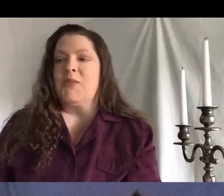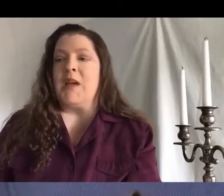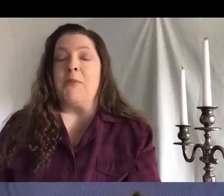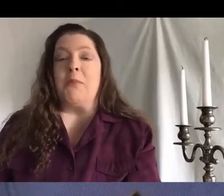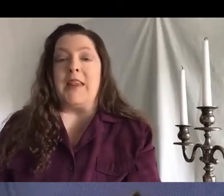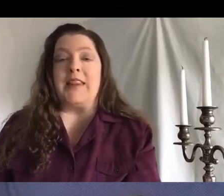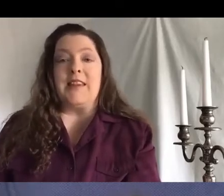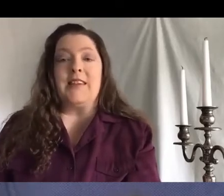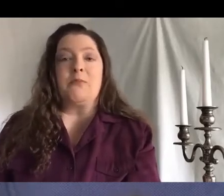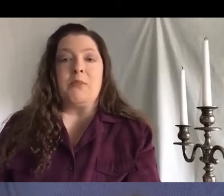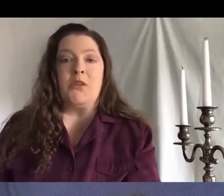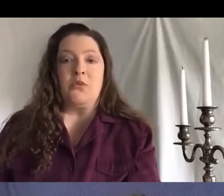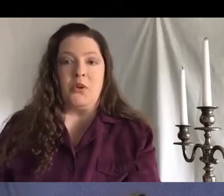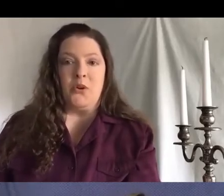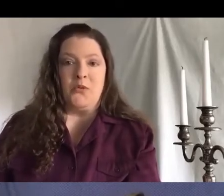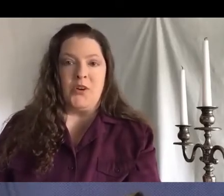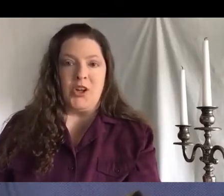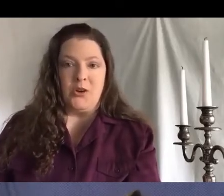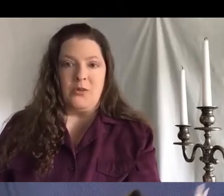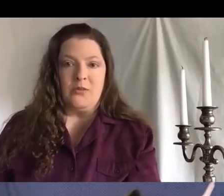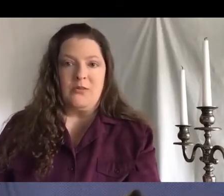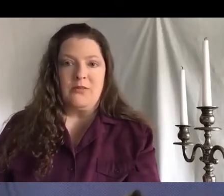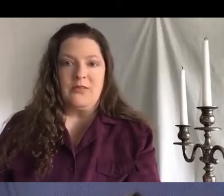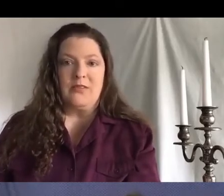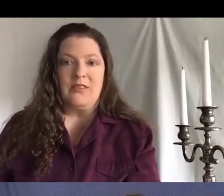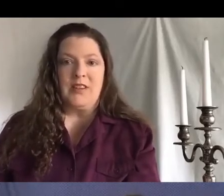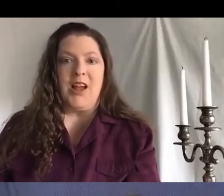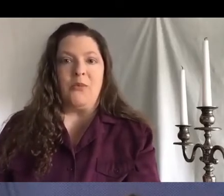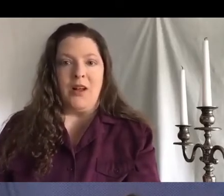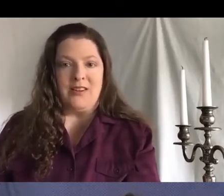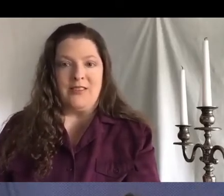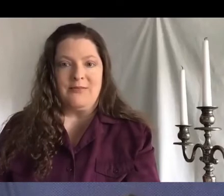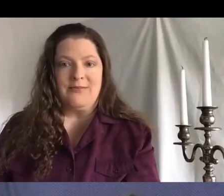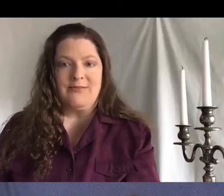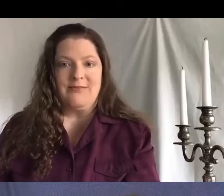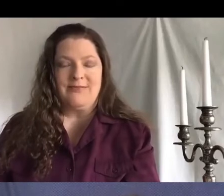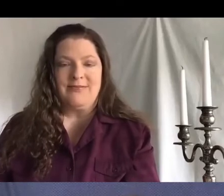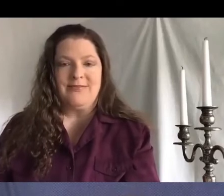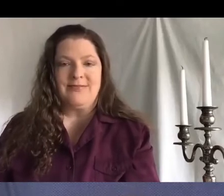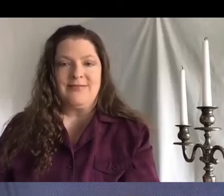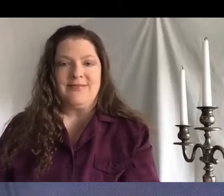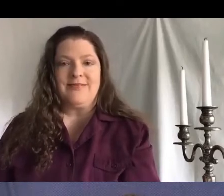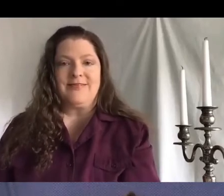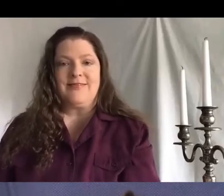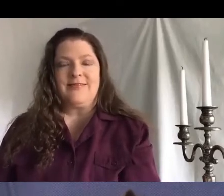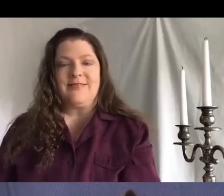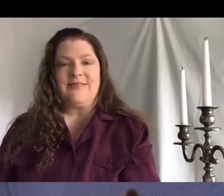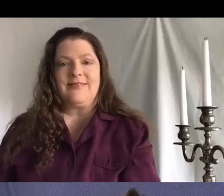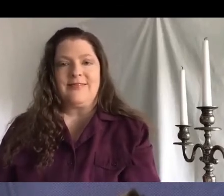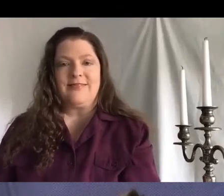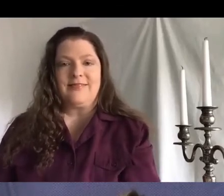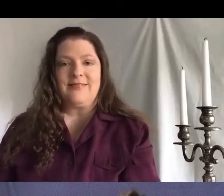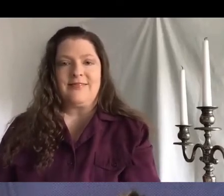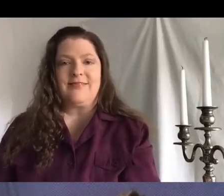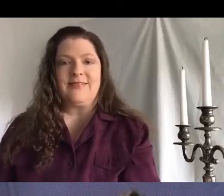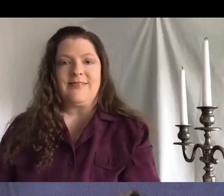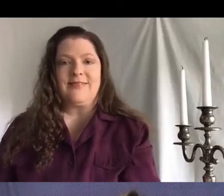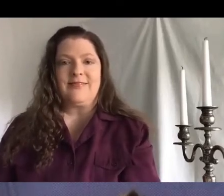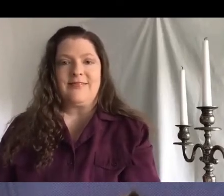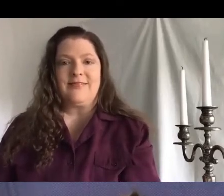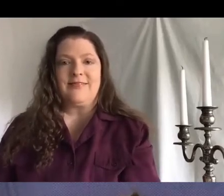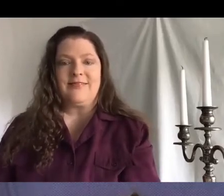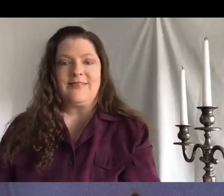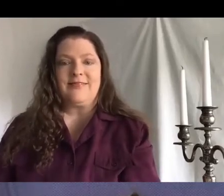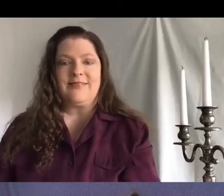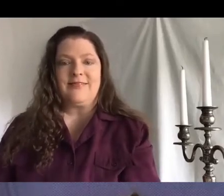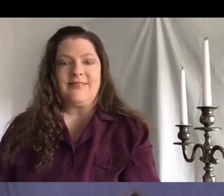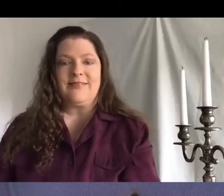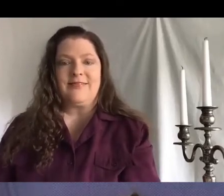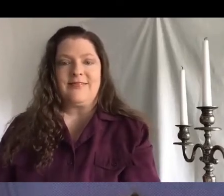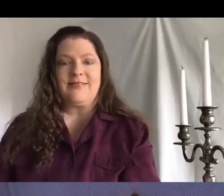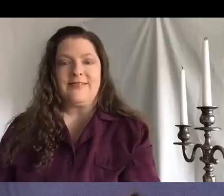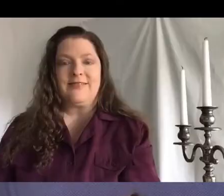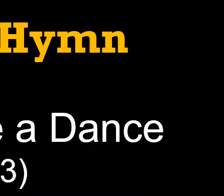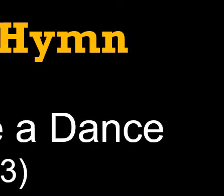May be this be true for you. And welcome.